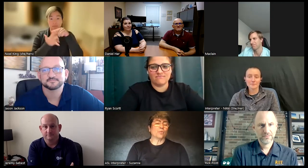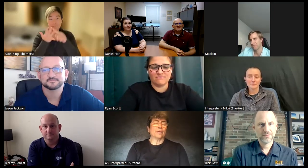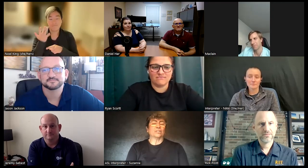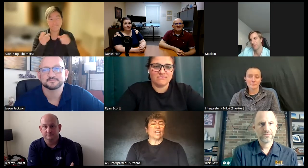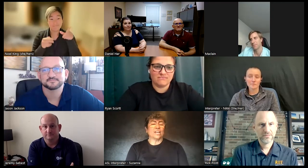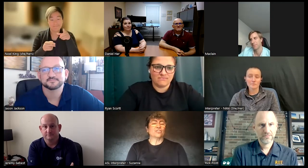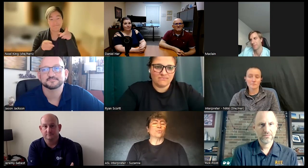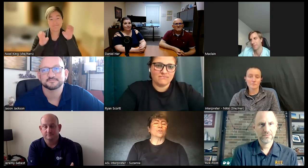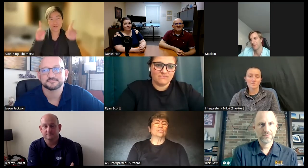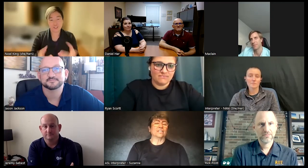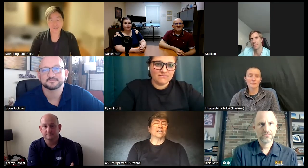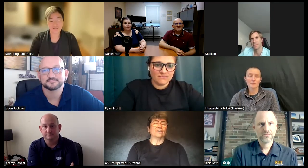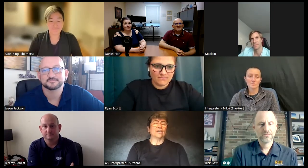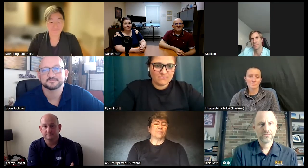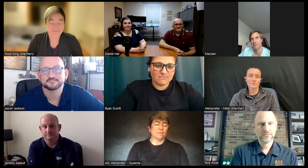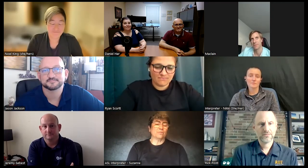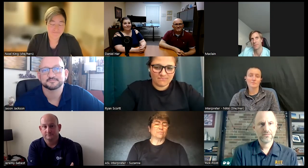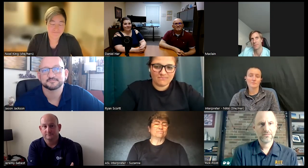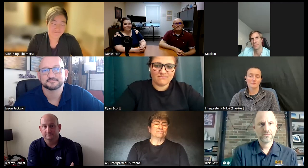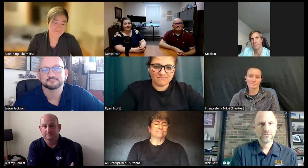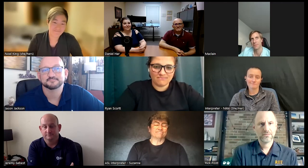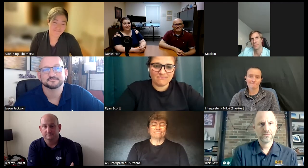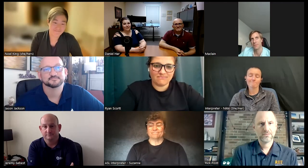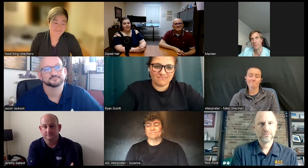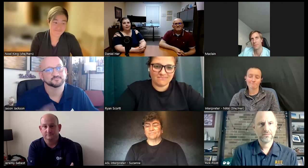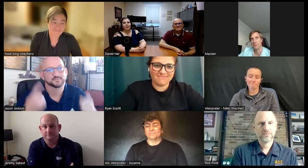where we can change the world and educate people